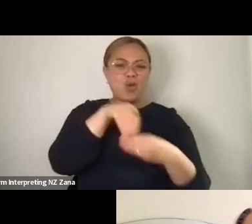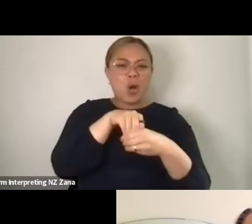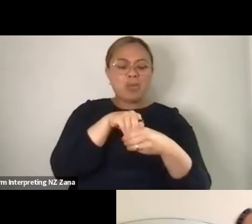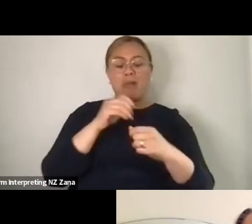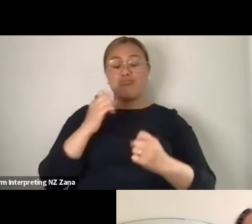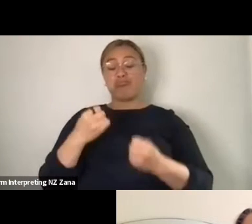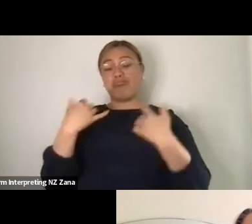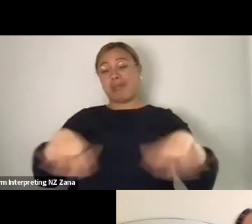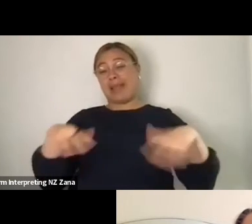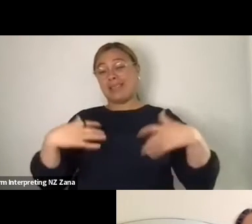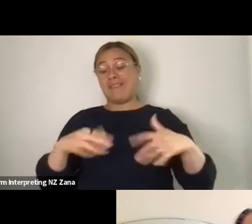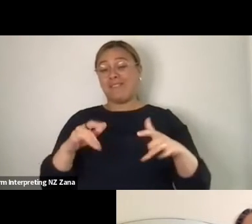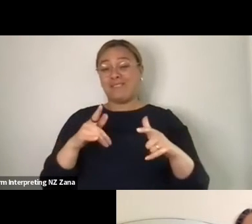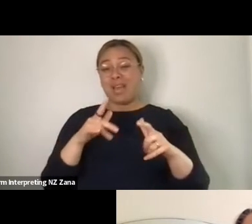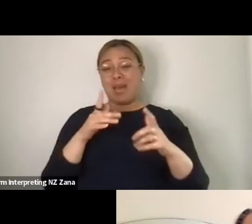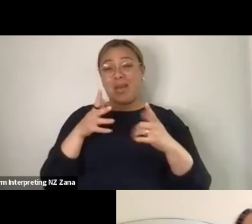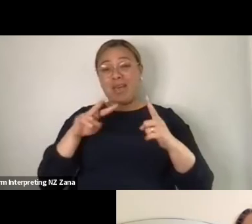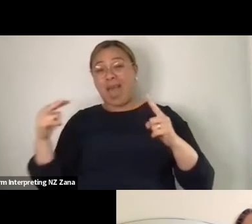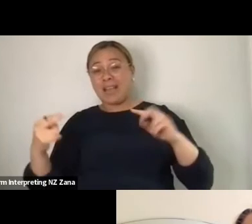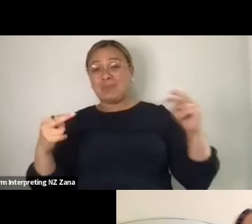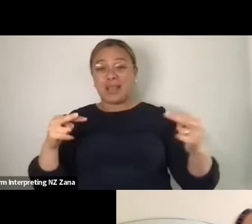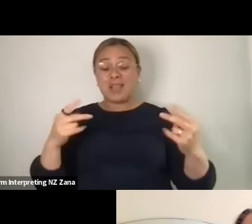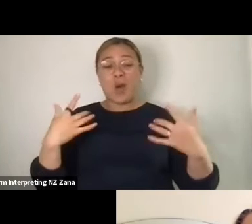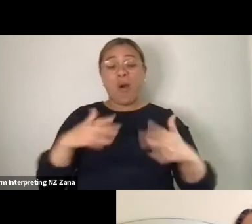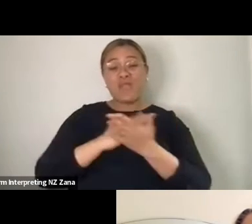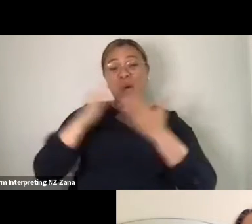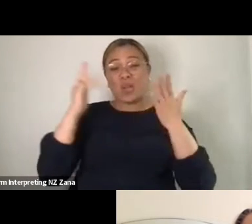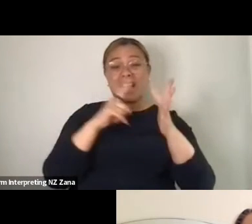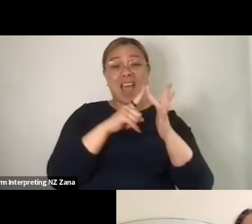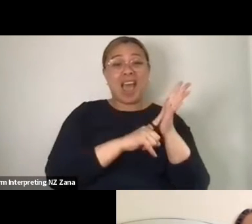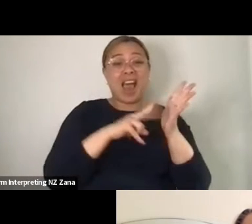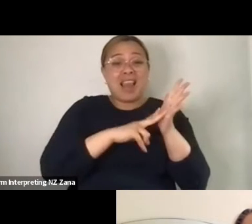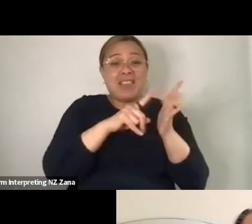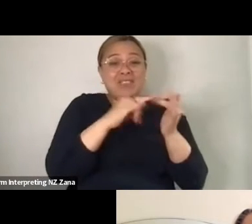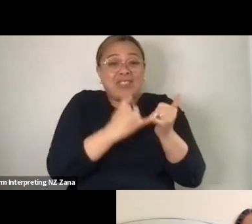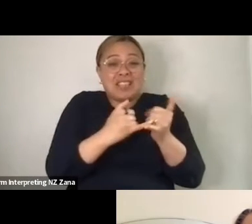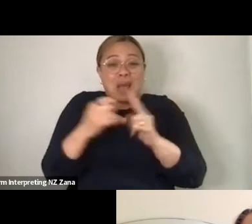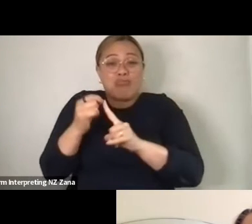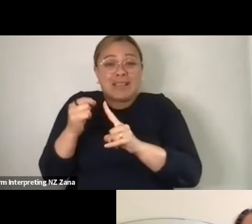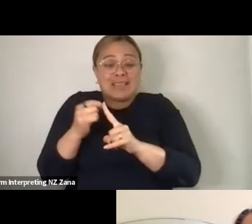Elvis Presley is brilliant and physically moving the pelvis in the x-ray line is very good. What